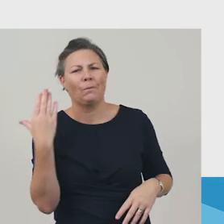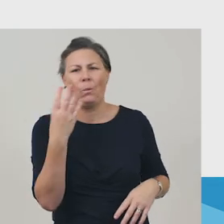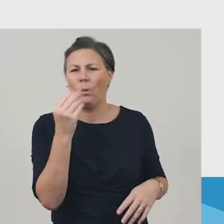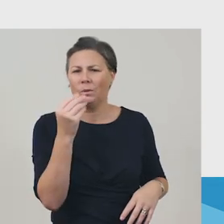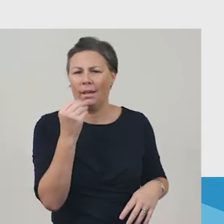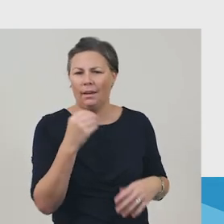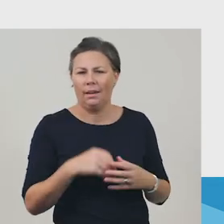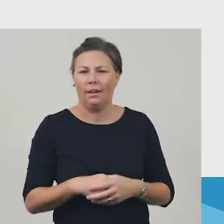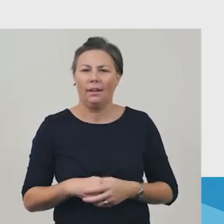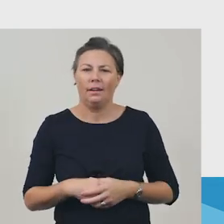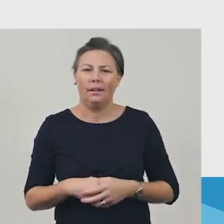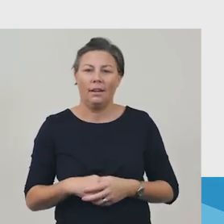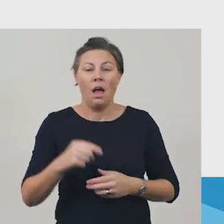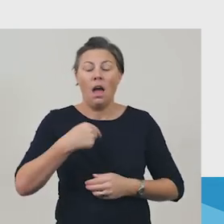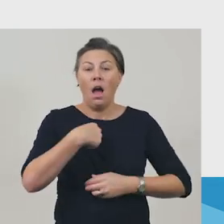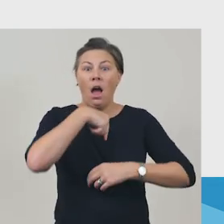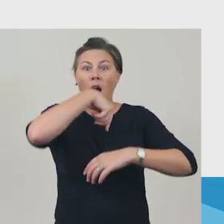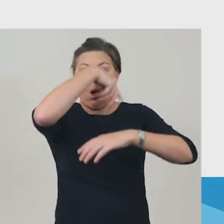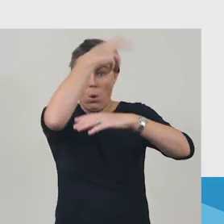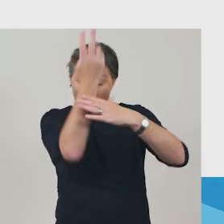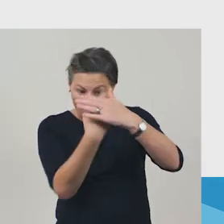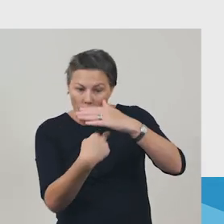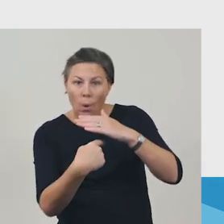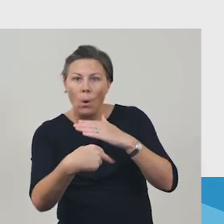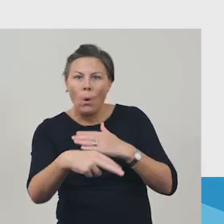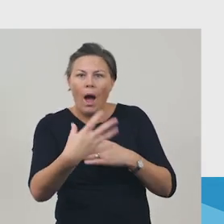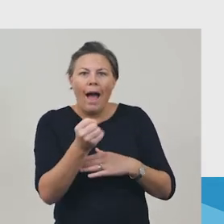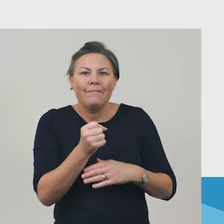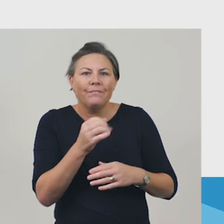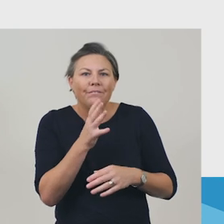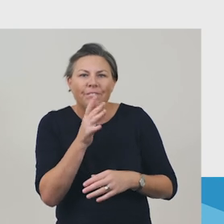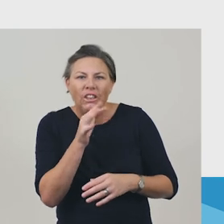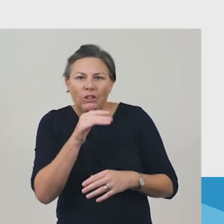Just under the shiny surface fish dart playing hide and seek.